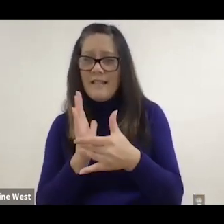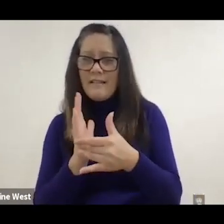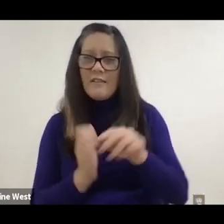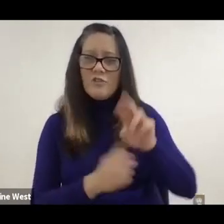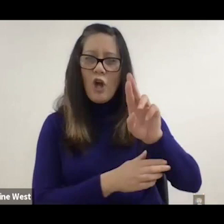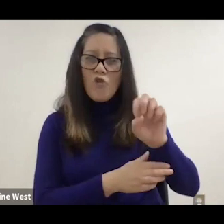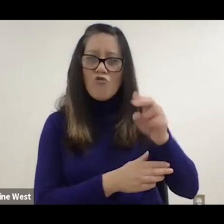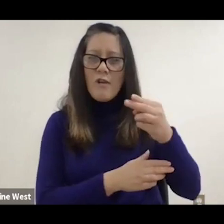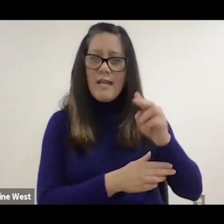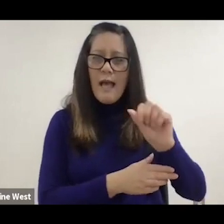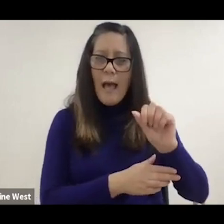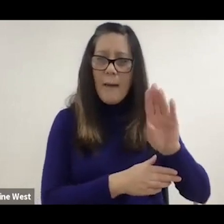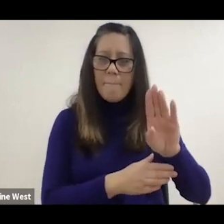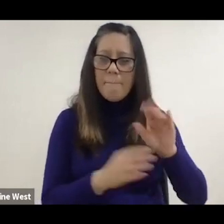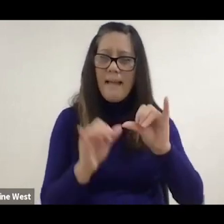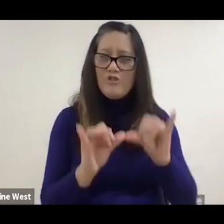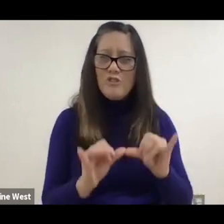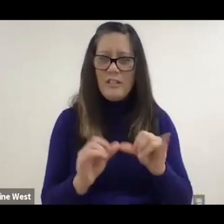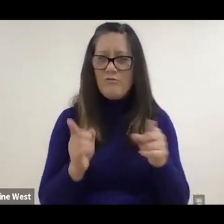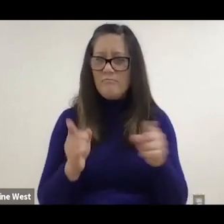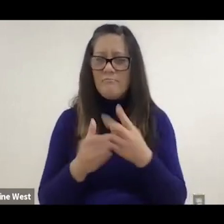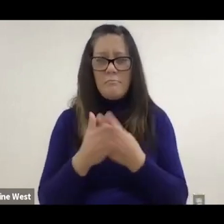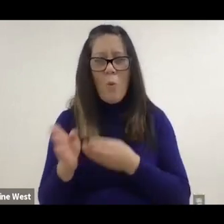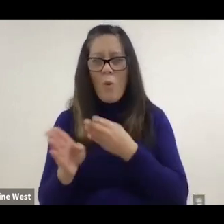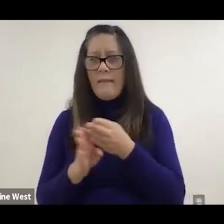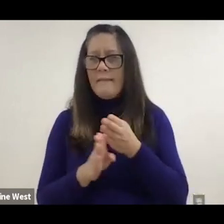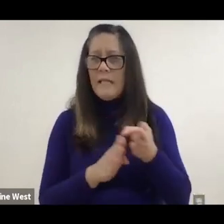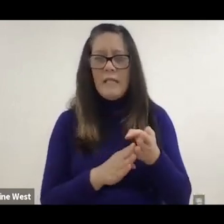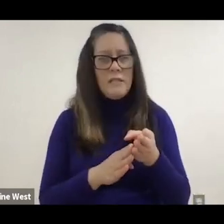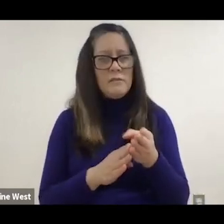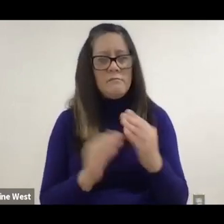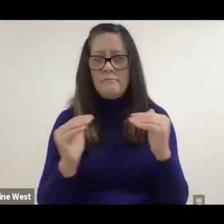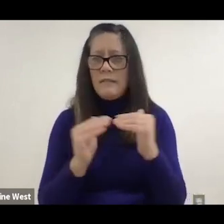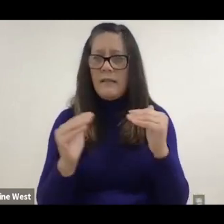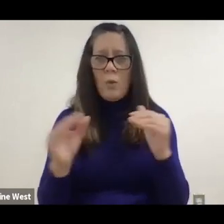and we have the engineering were recognized as fields that are just